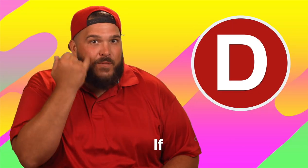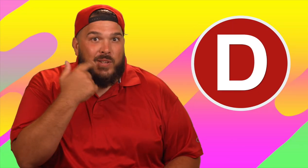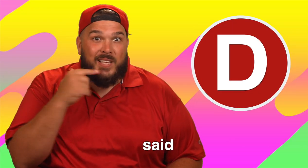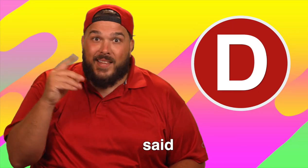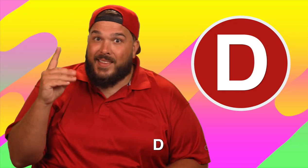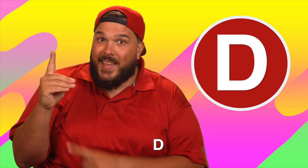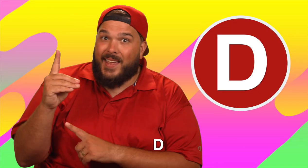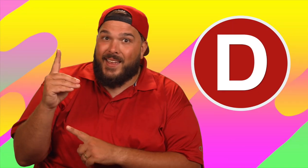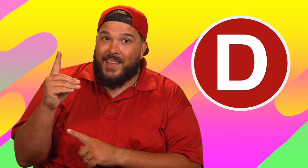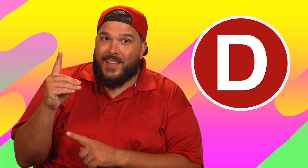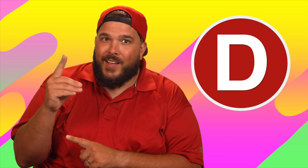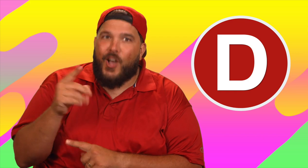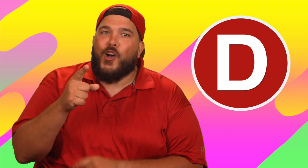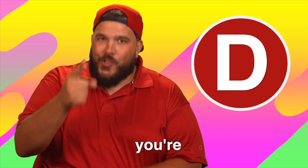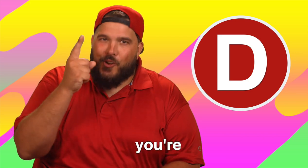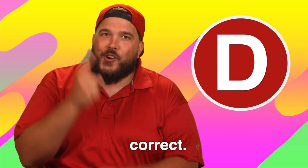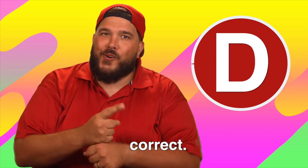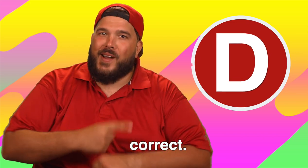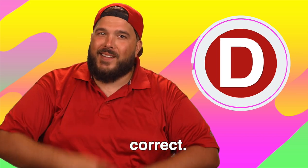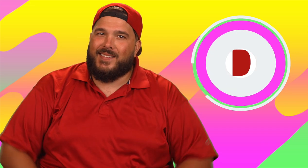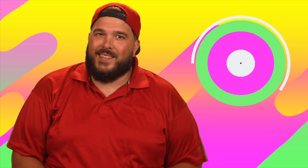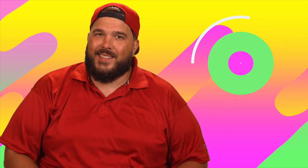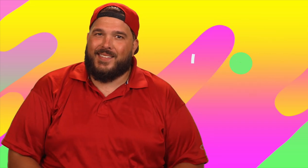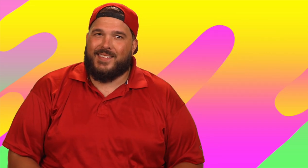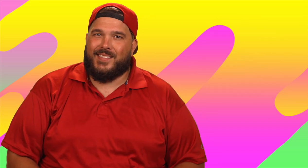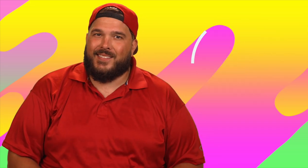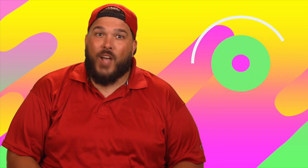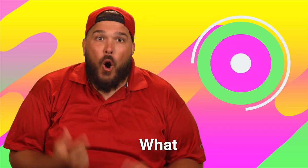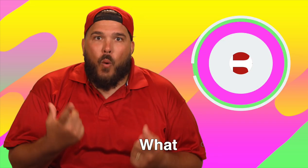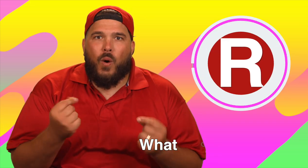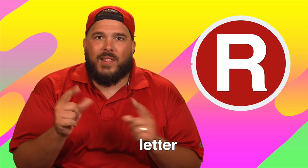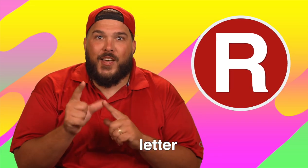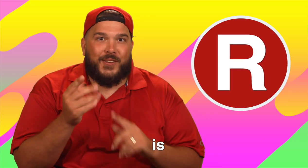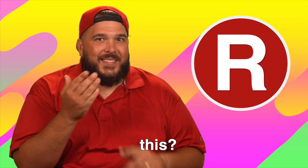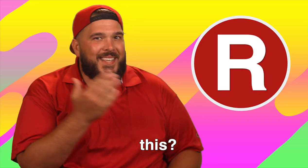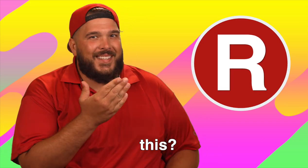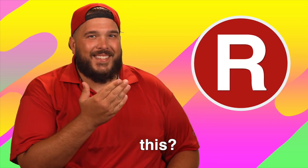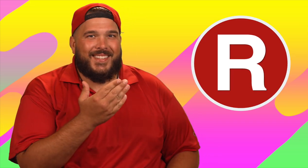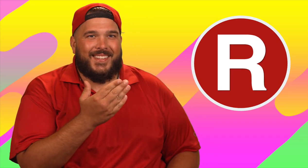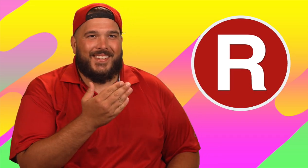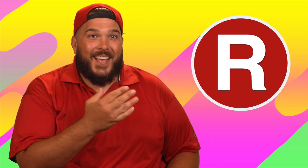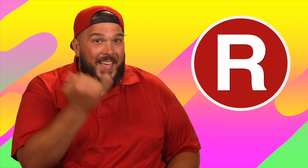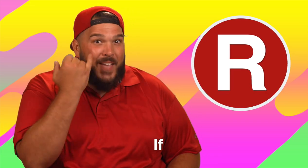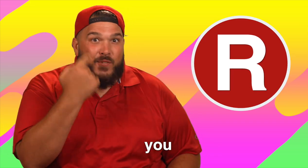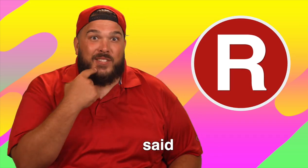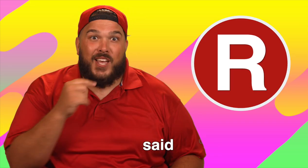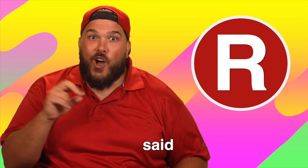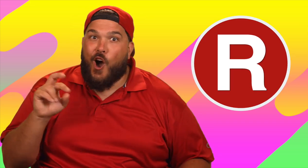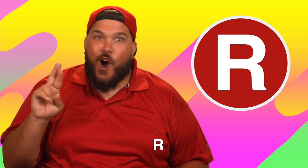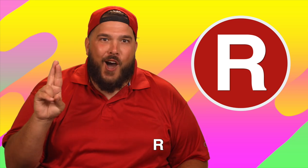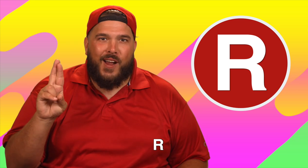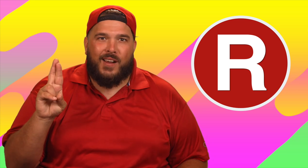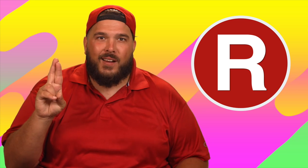If you said D, you're correct. What letter is this? If you said R,